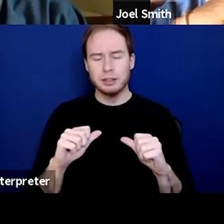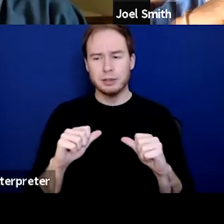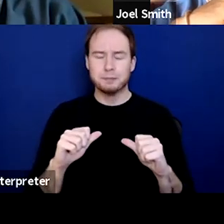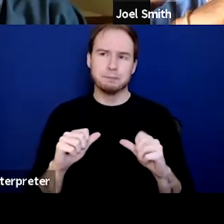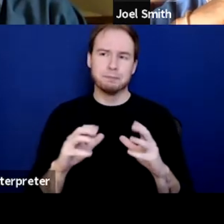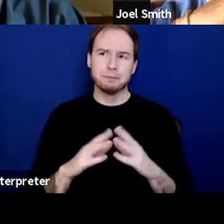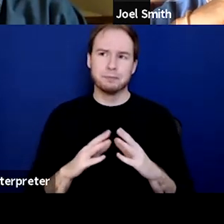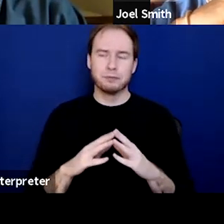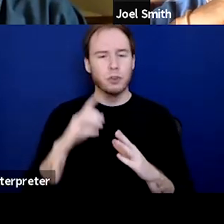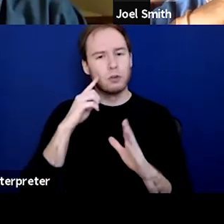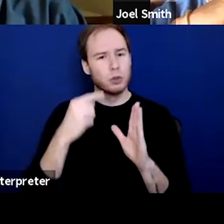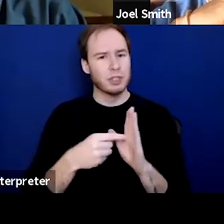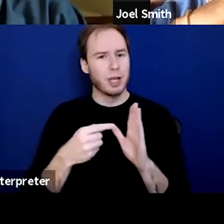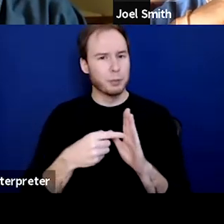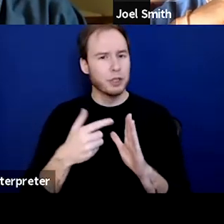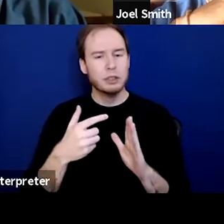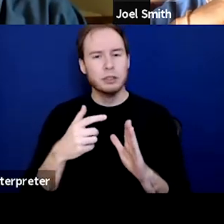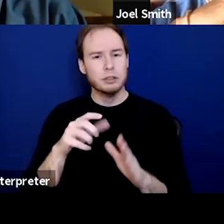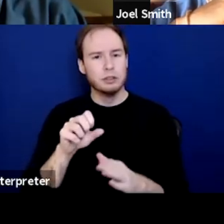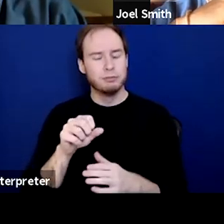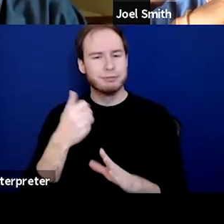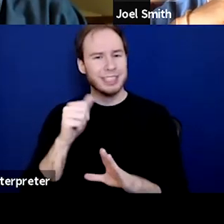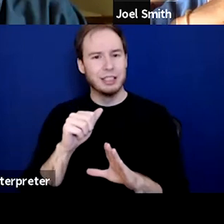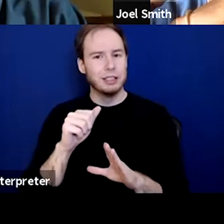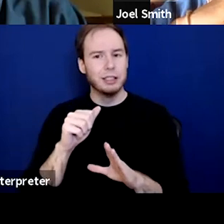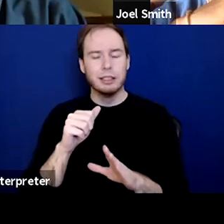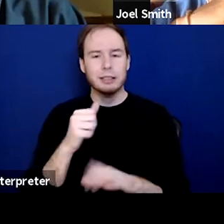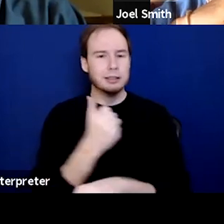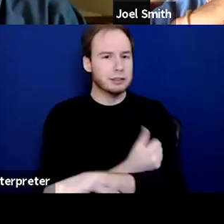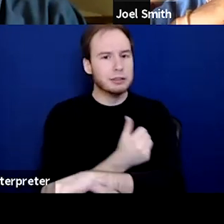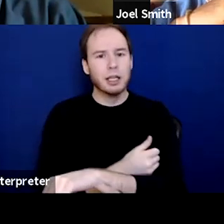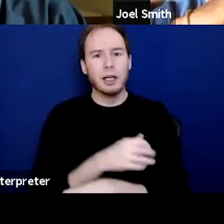like substance use as either you use or you are abstinent.